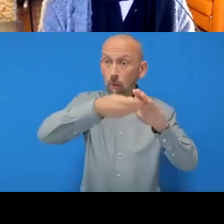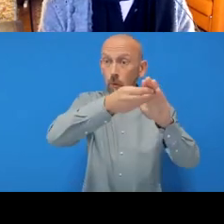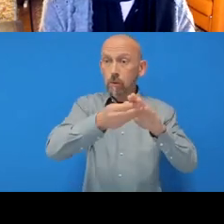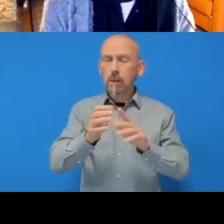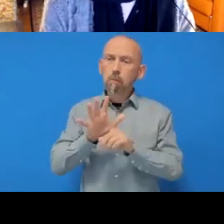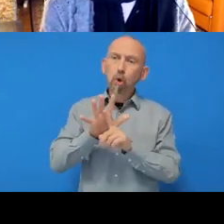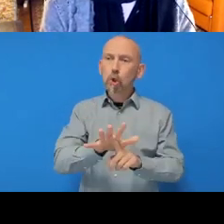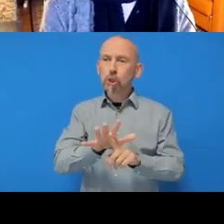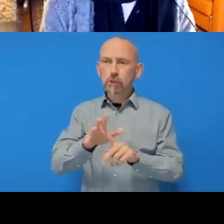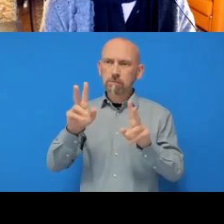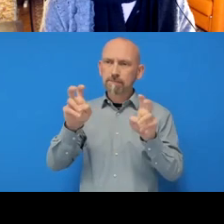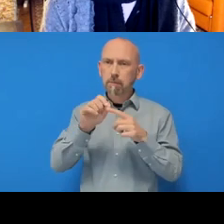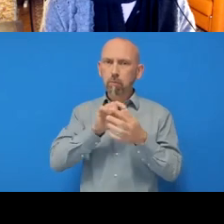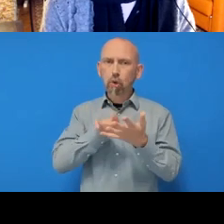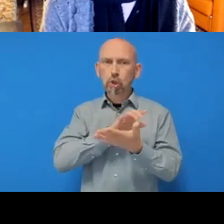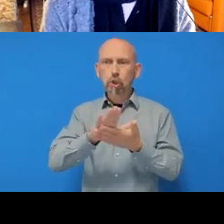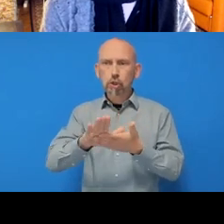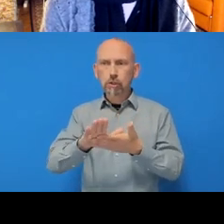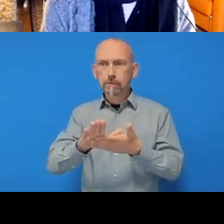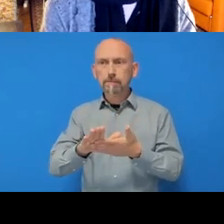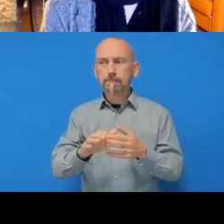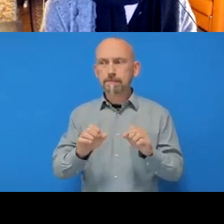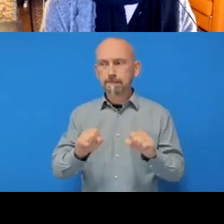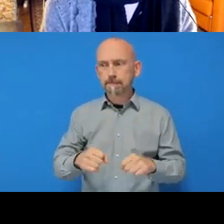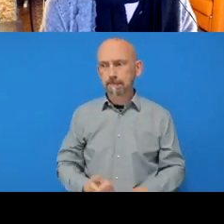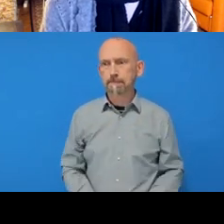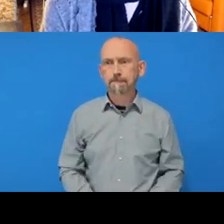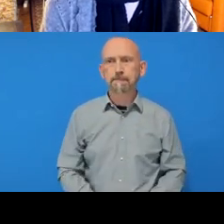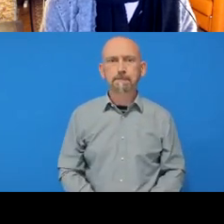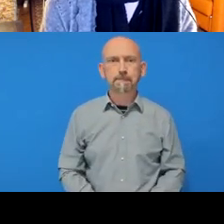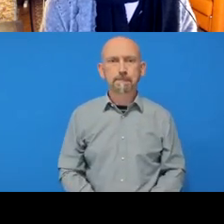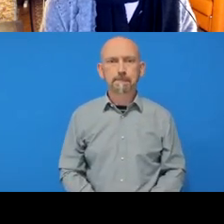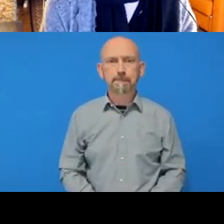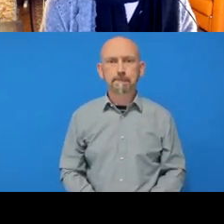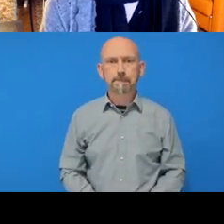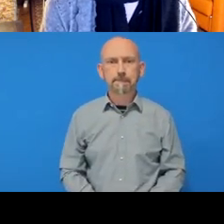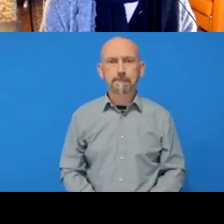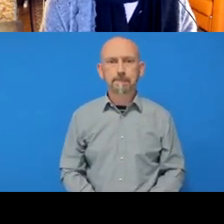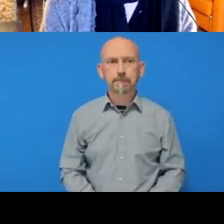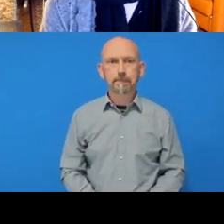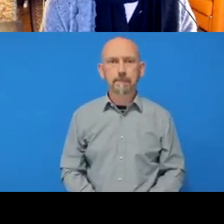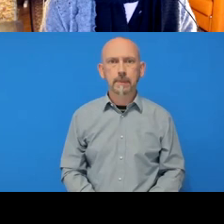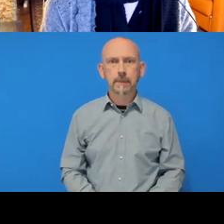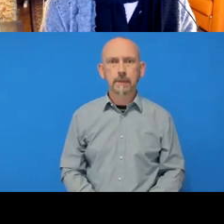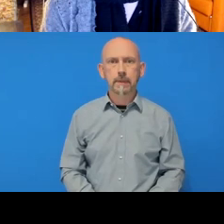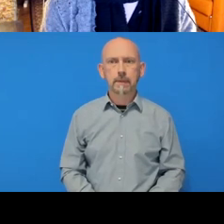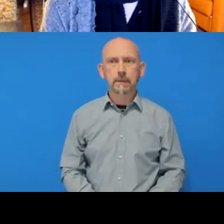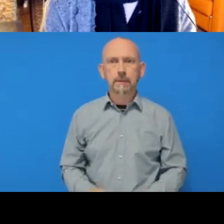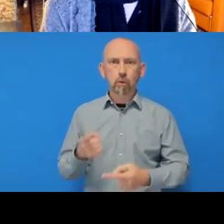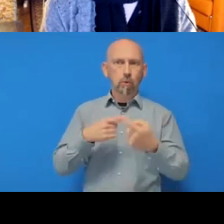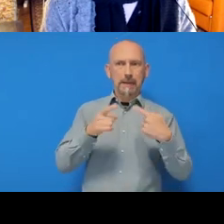Yes, I can do that. Alright, so I’m going back to my Desktop and I’m going to open my-repo